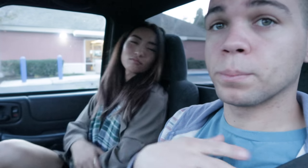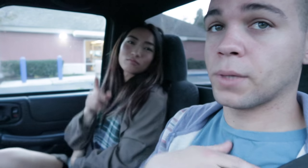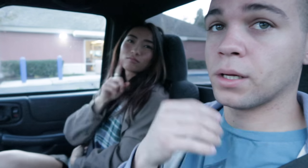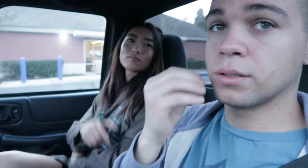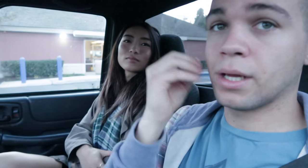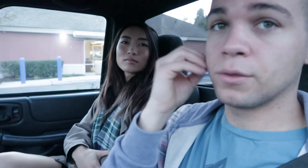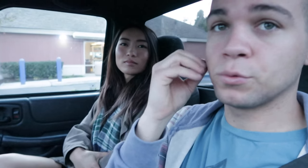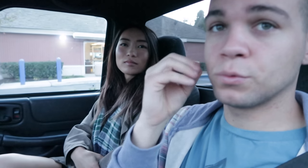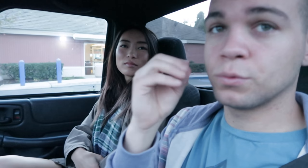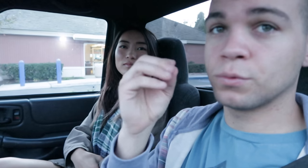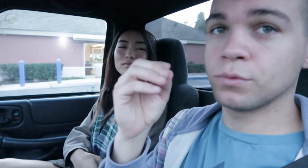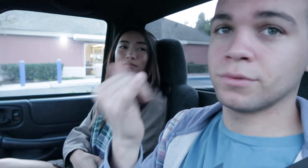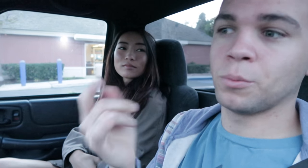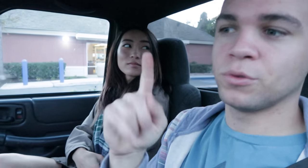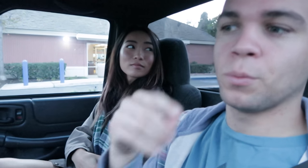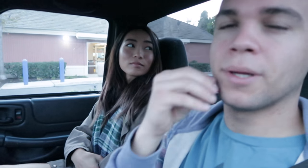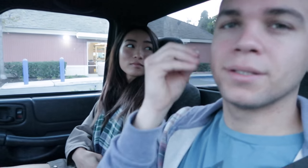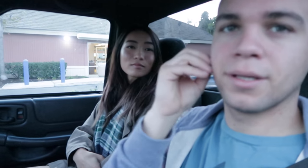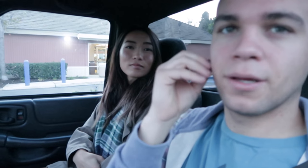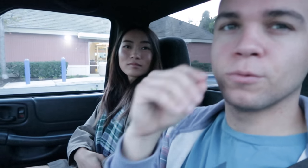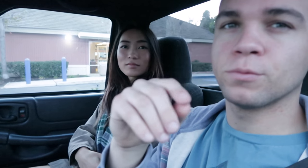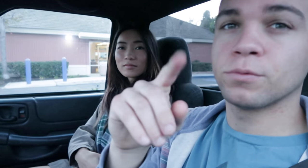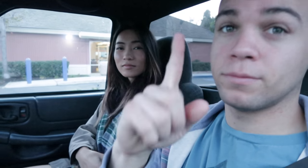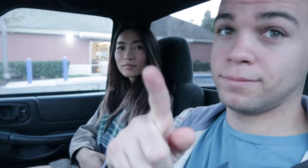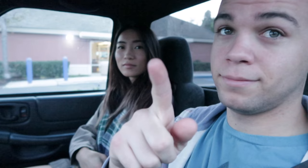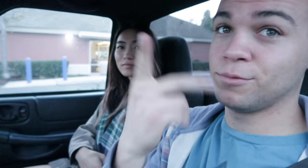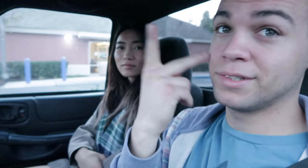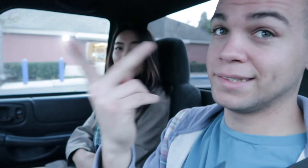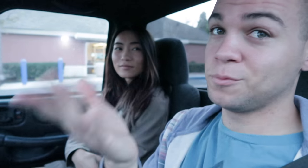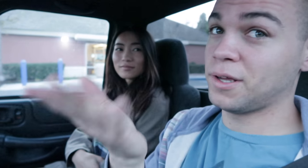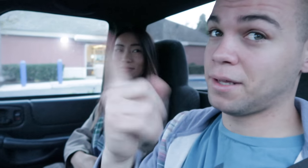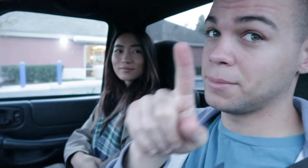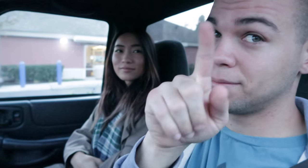now we're going to my house now we're going to my house. see what happens.